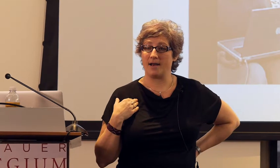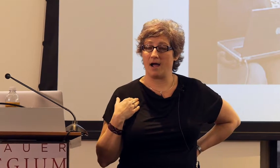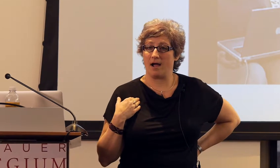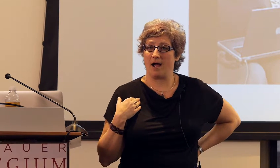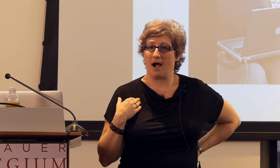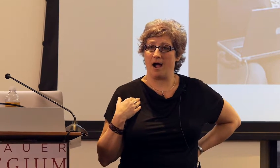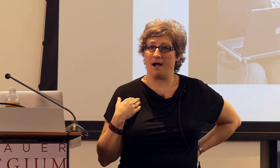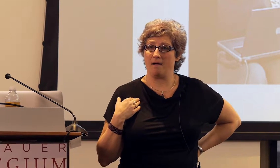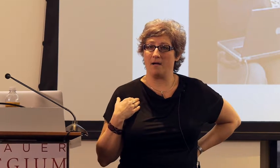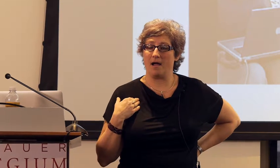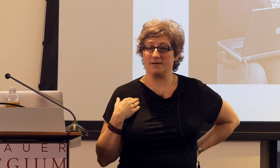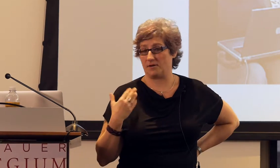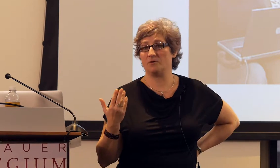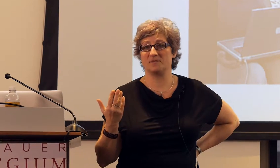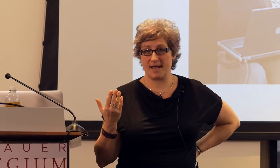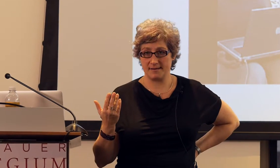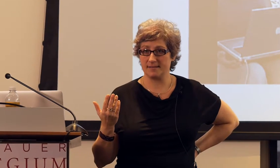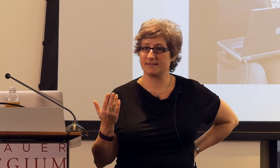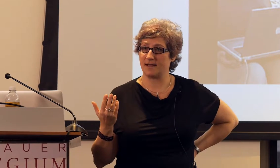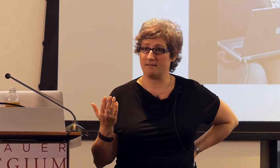And adult homesign is different